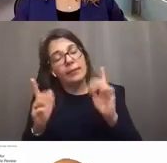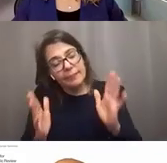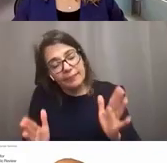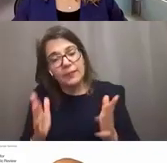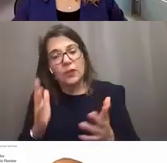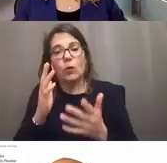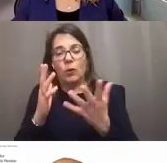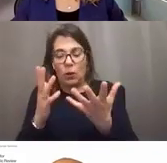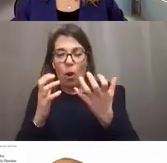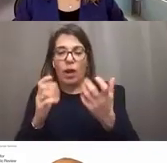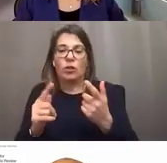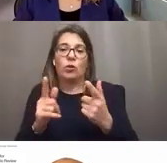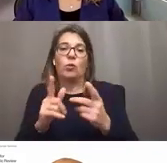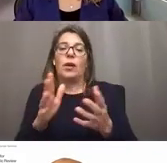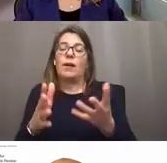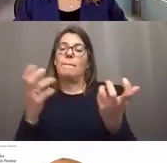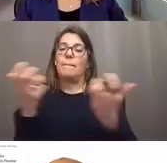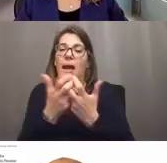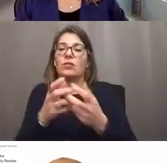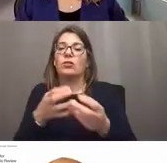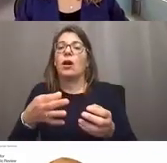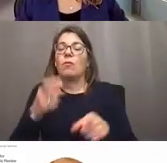with the appropriate expertise. Next slide, please.